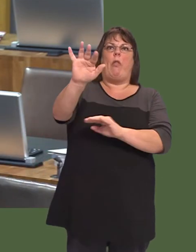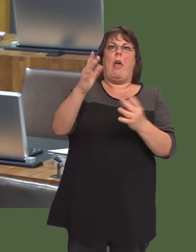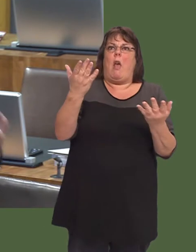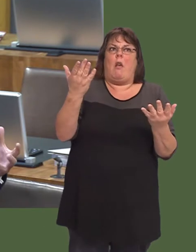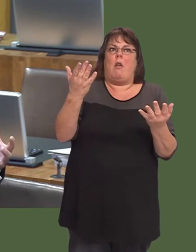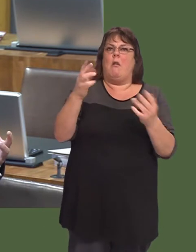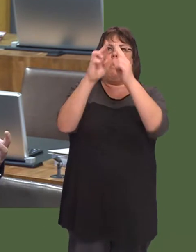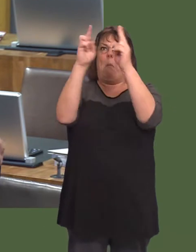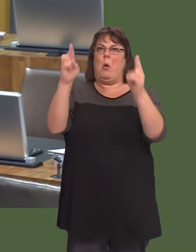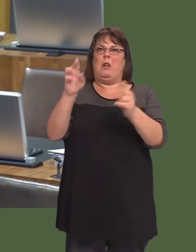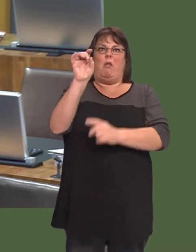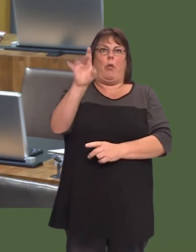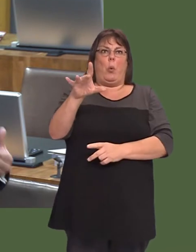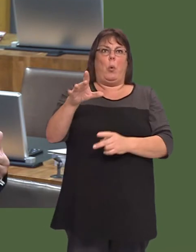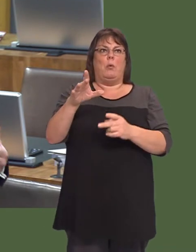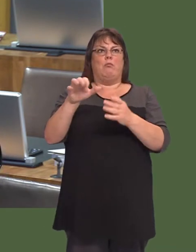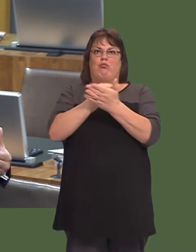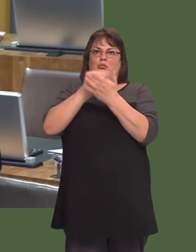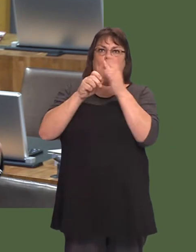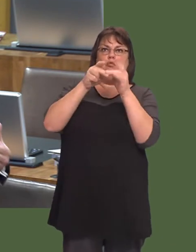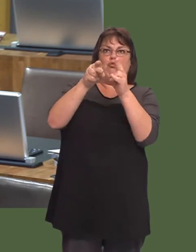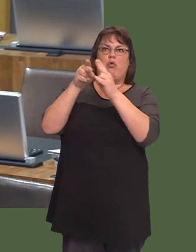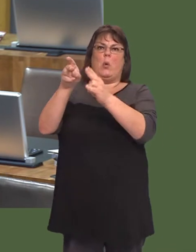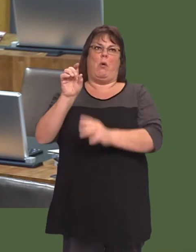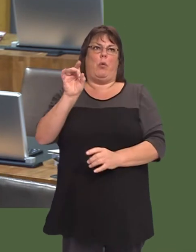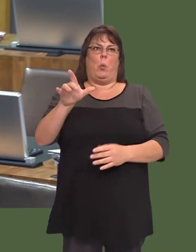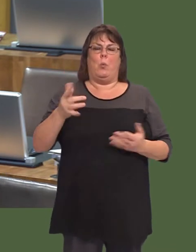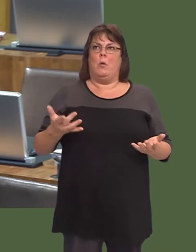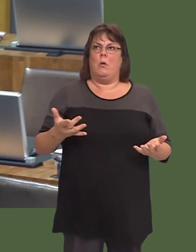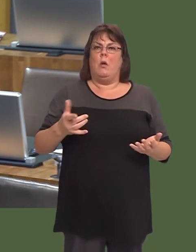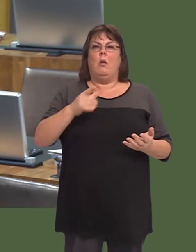The premises we need arenít there.í Thatís why part of the investment weíre putting